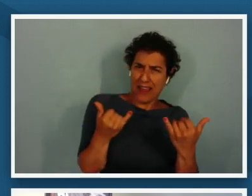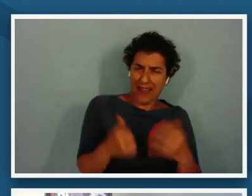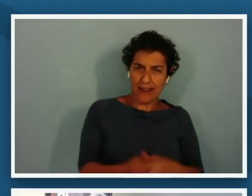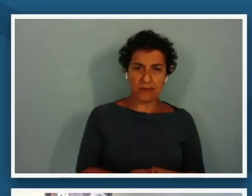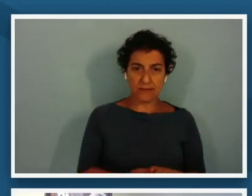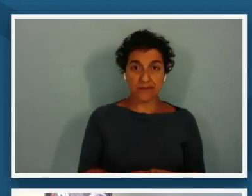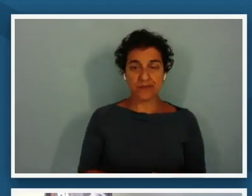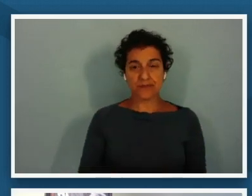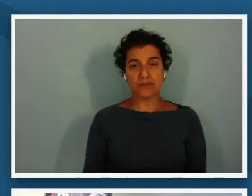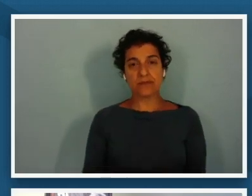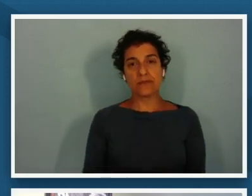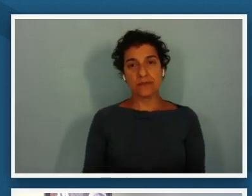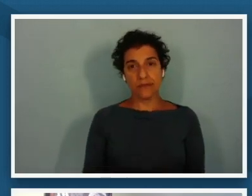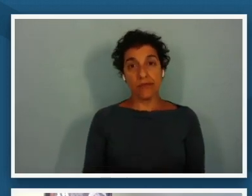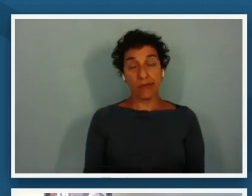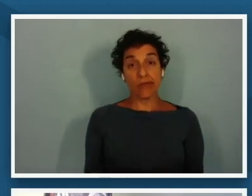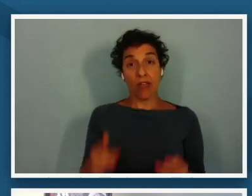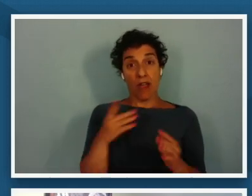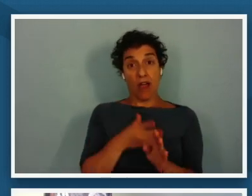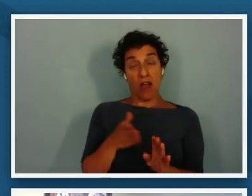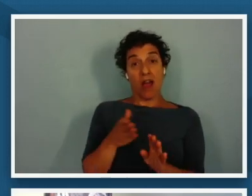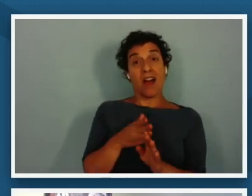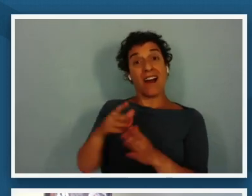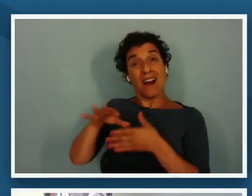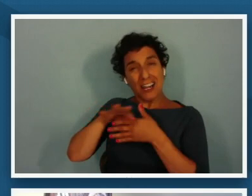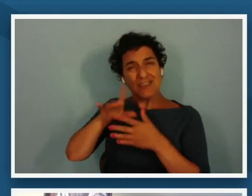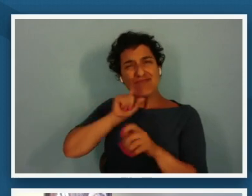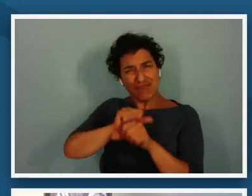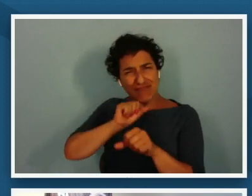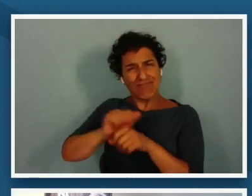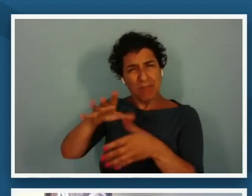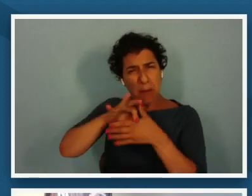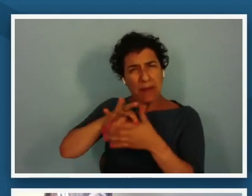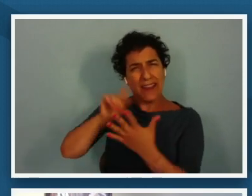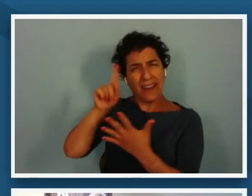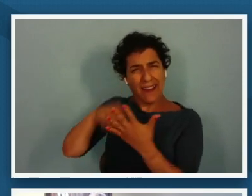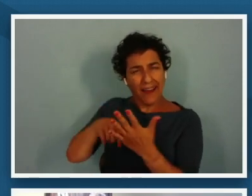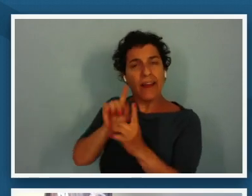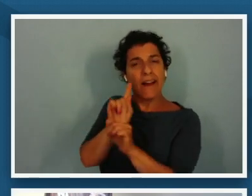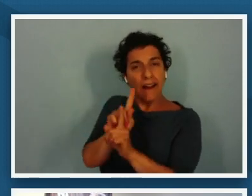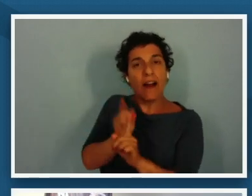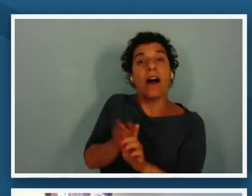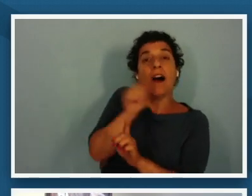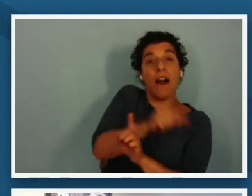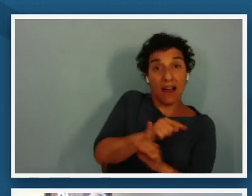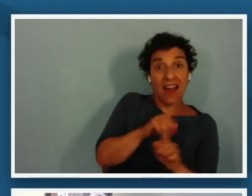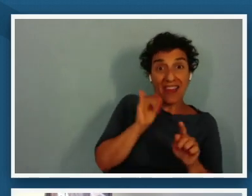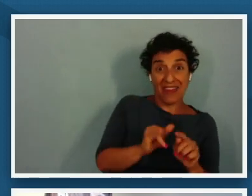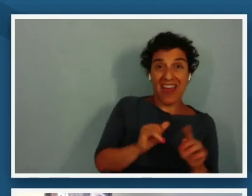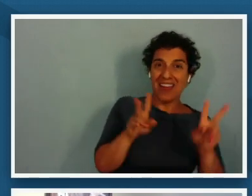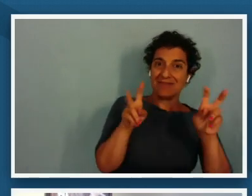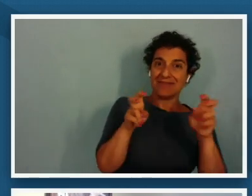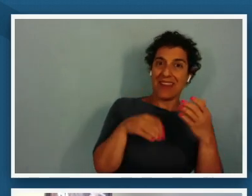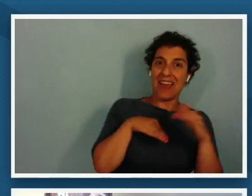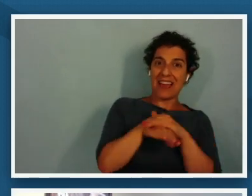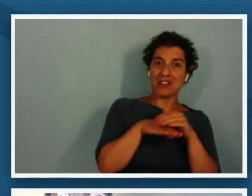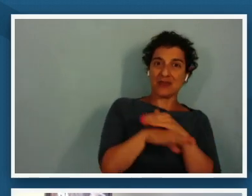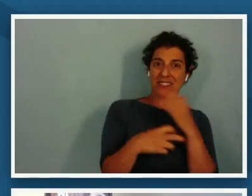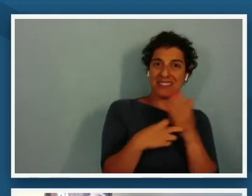the the meat of our session um i'd like to revisit that entrance ticket and